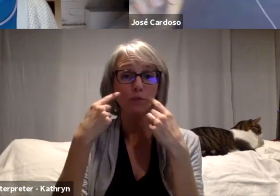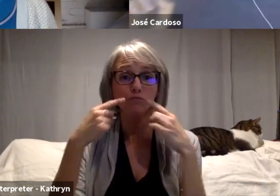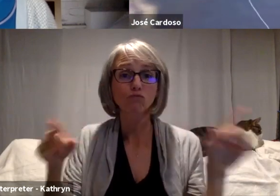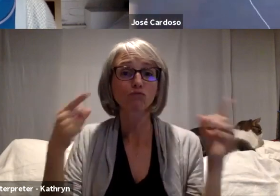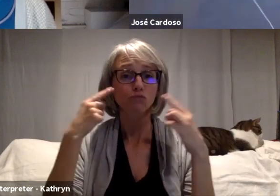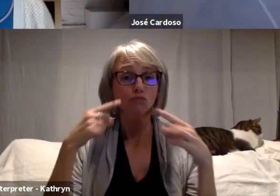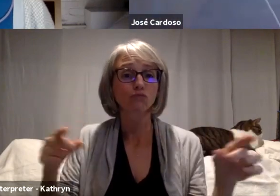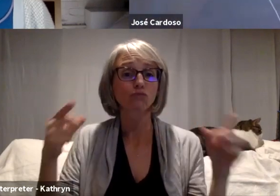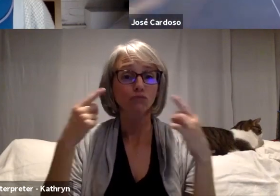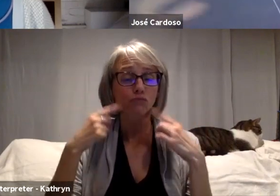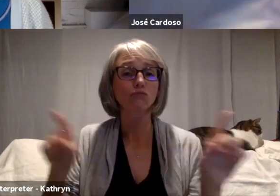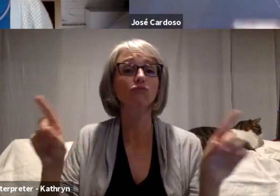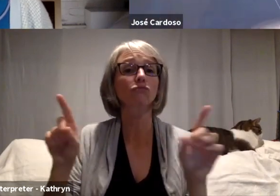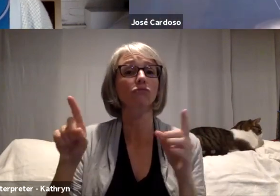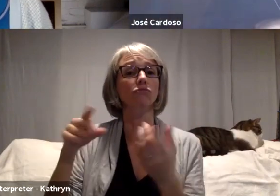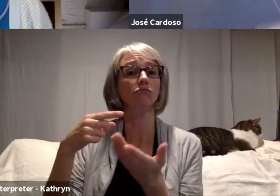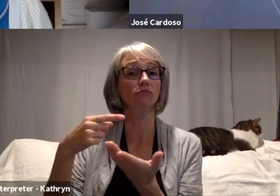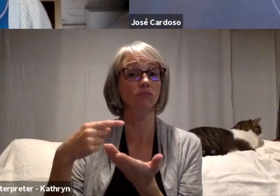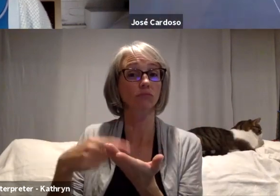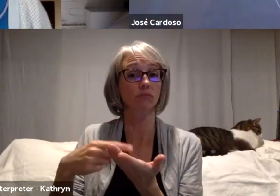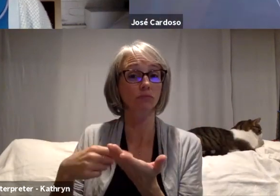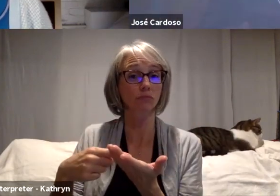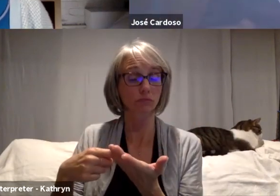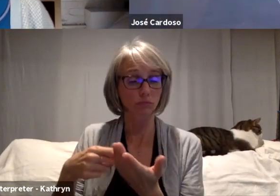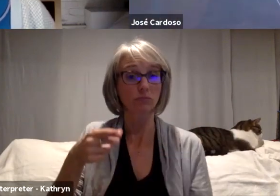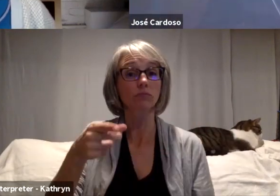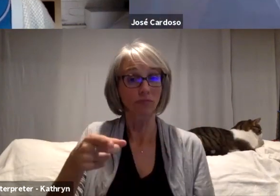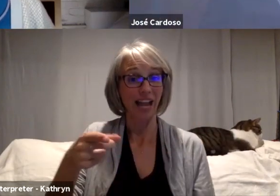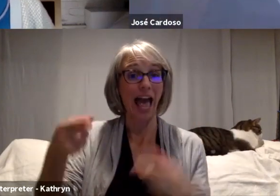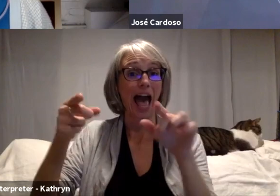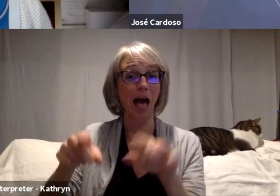that is a Confederation of National Indigenous Amazonic